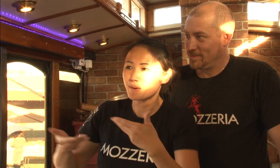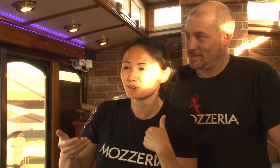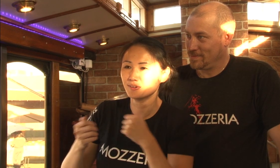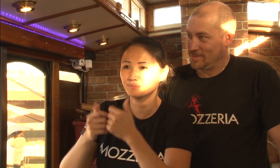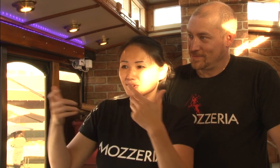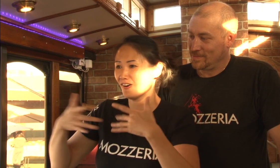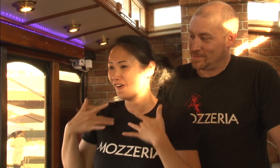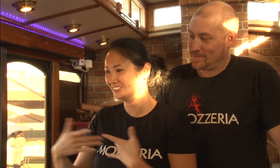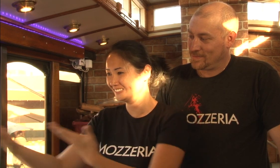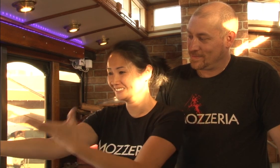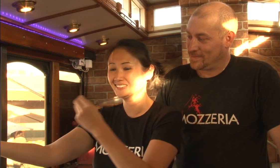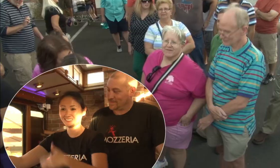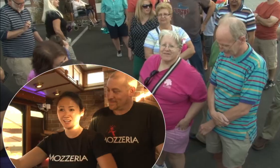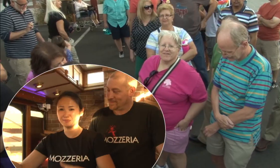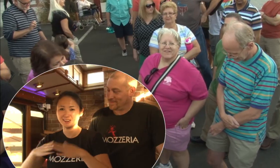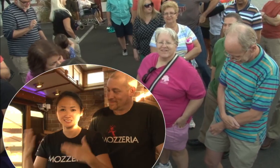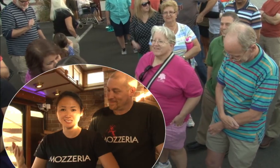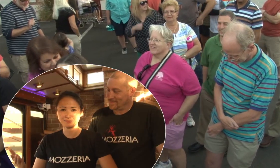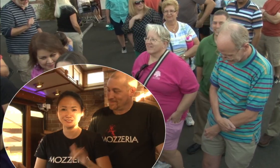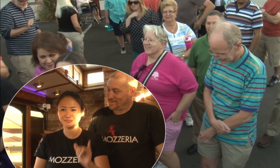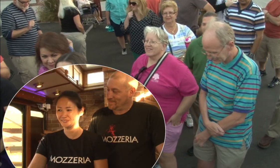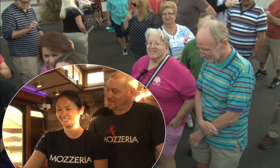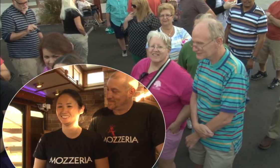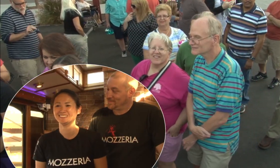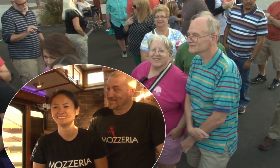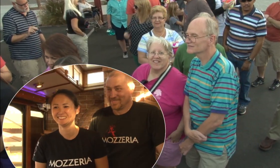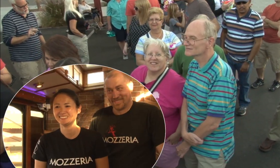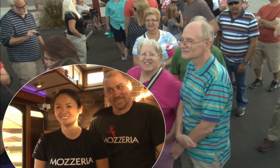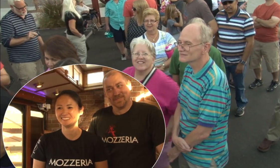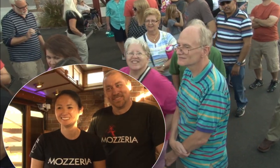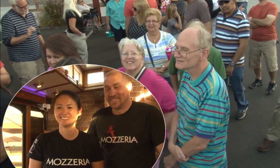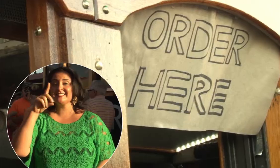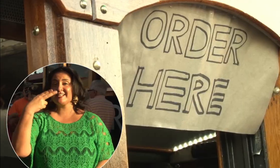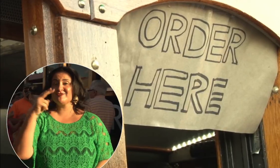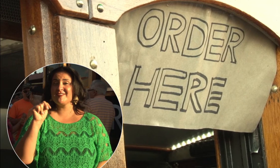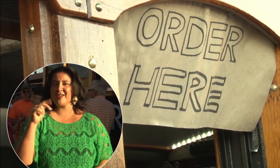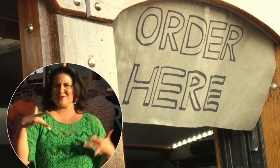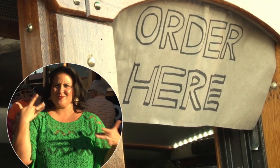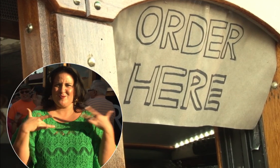welcoming us with their hearts and their open stomachs."